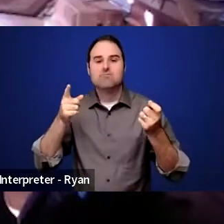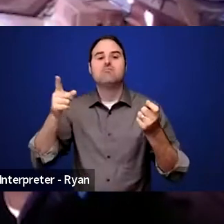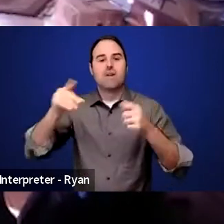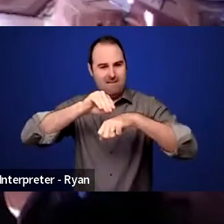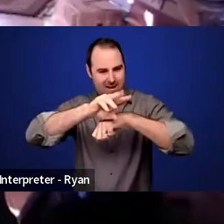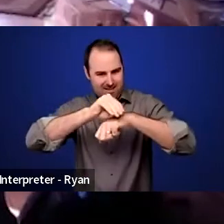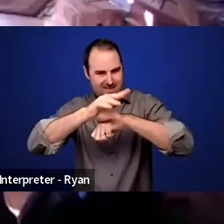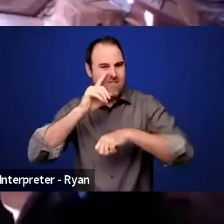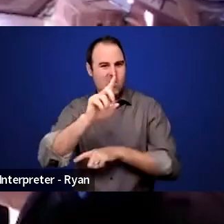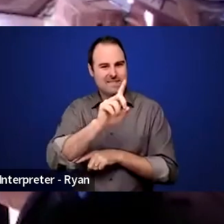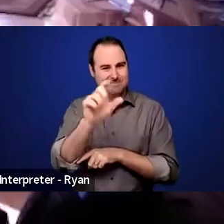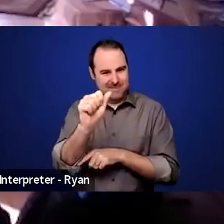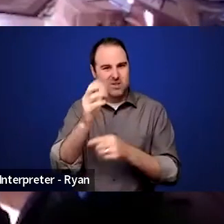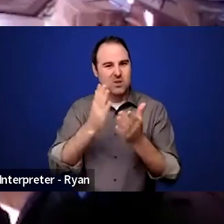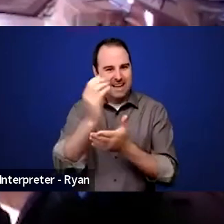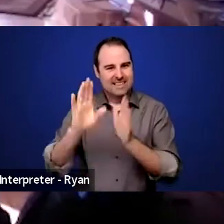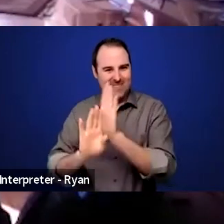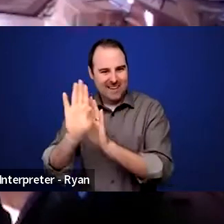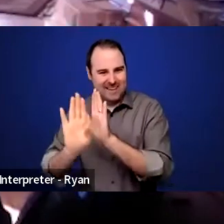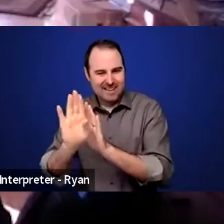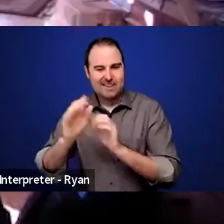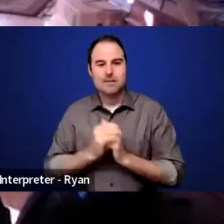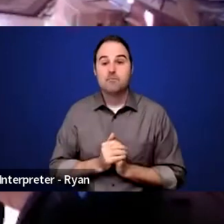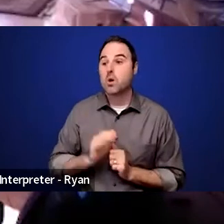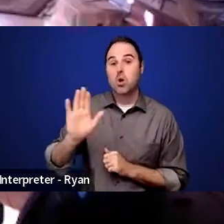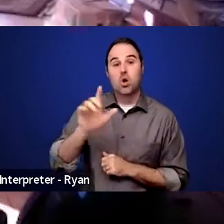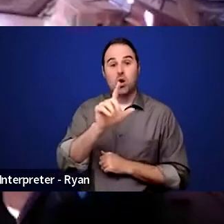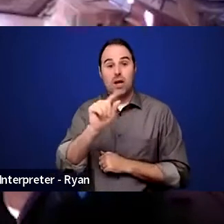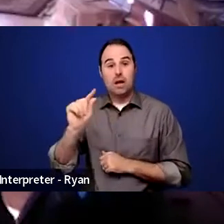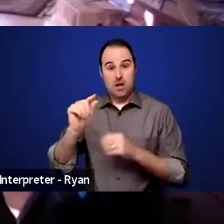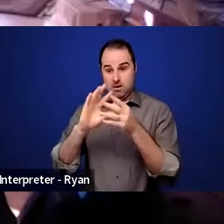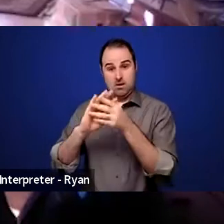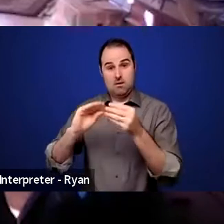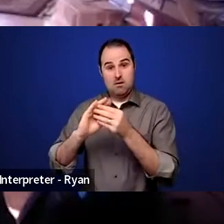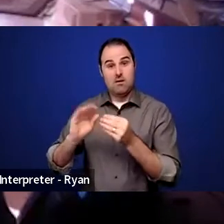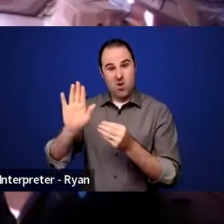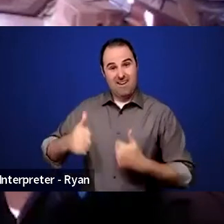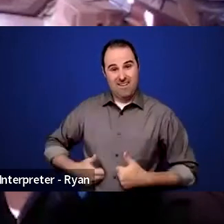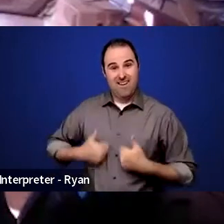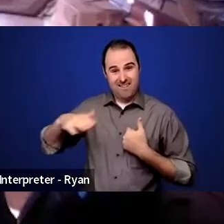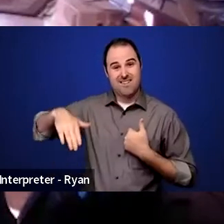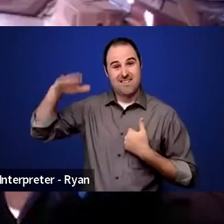In her 2020 memoir, "Being Human: An Unrepentant Memoir